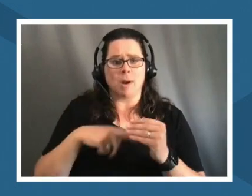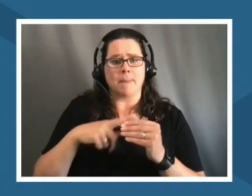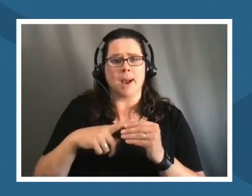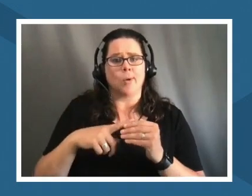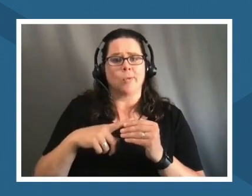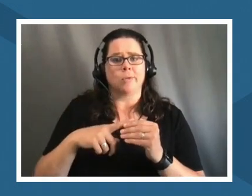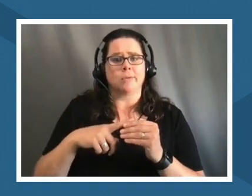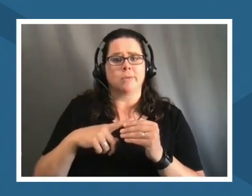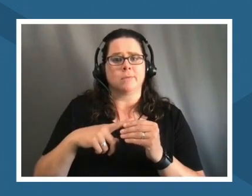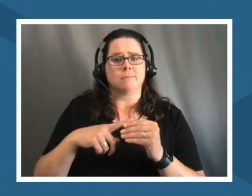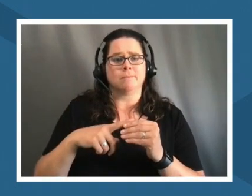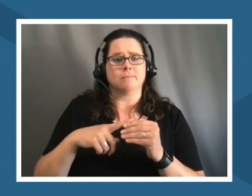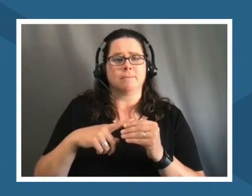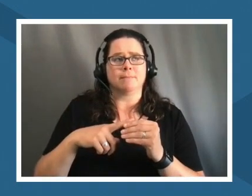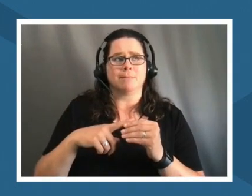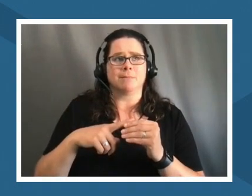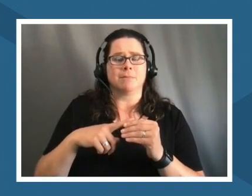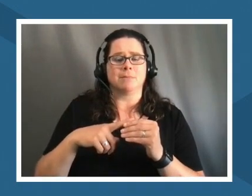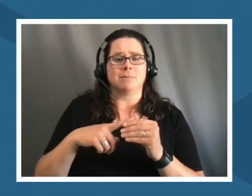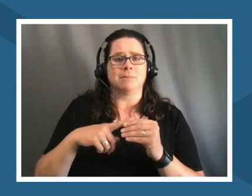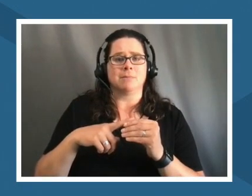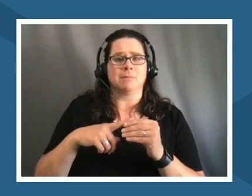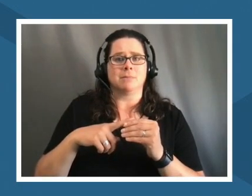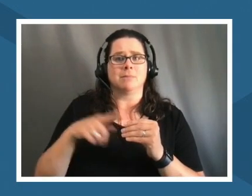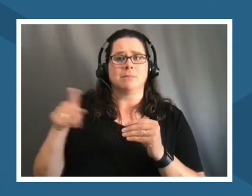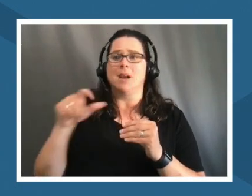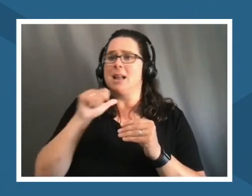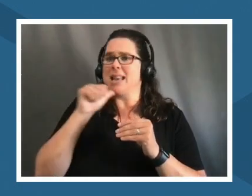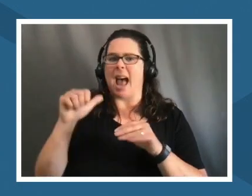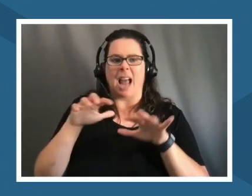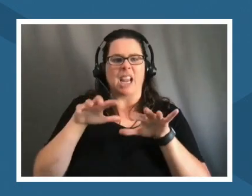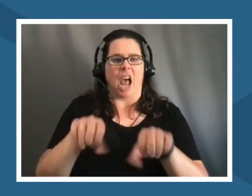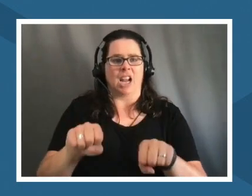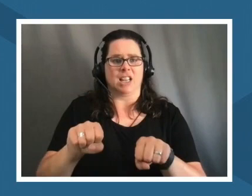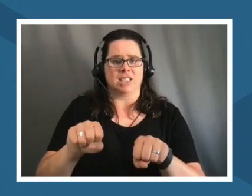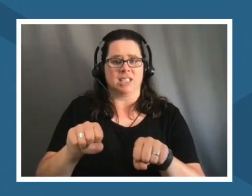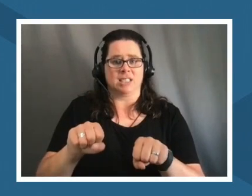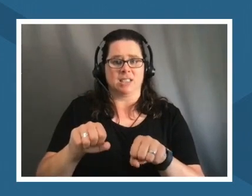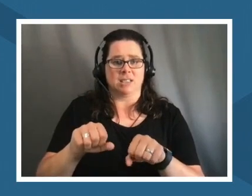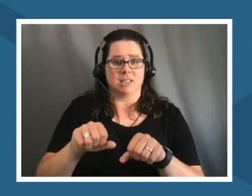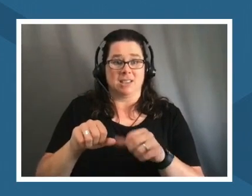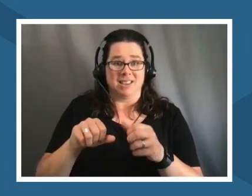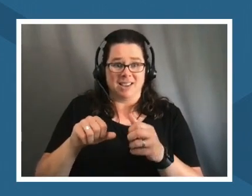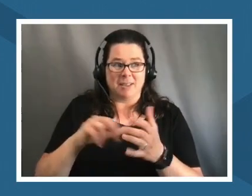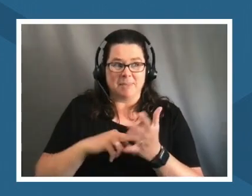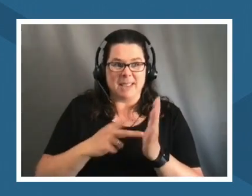do you like because i mean the simplest form